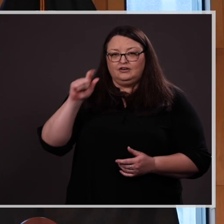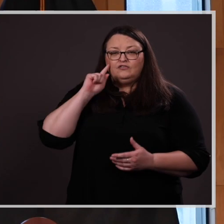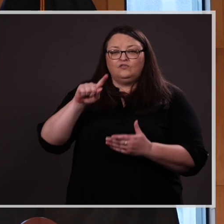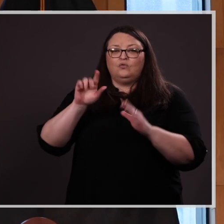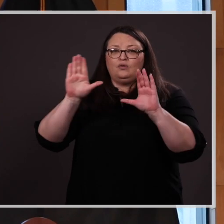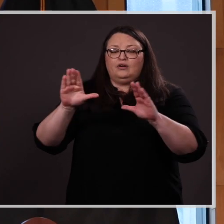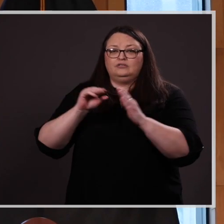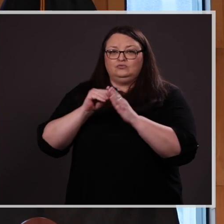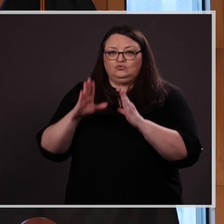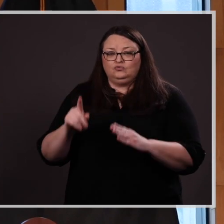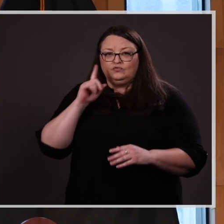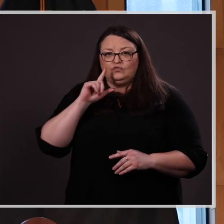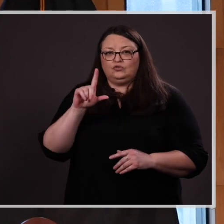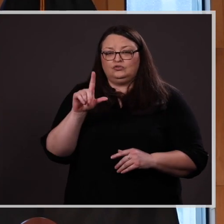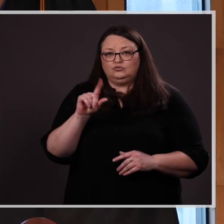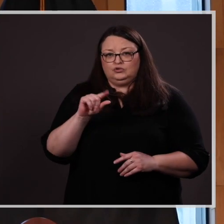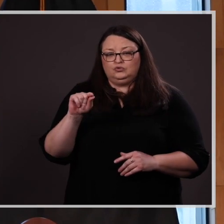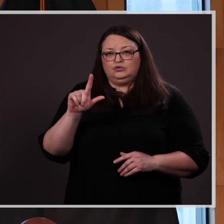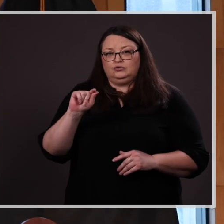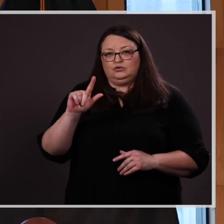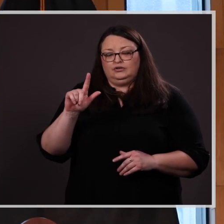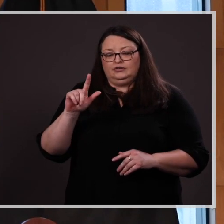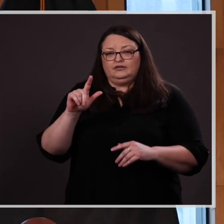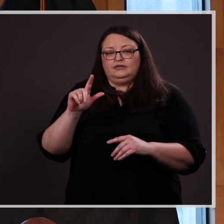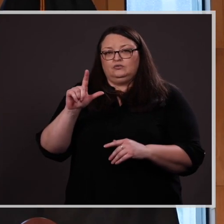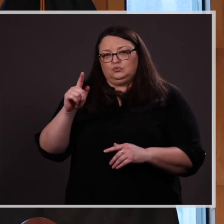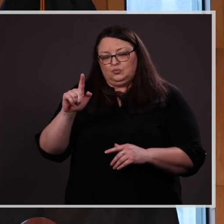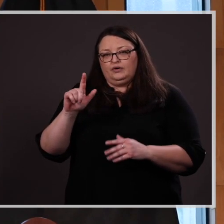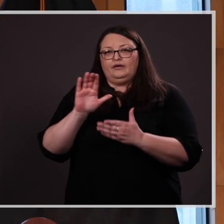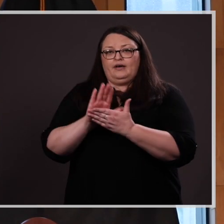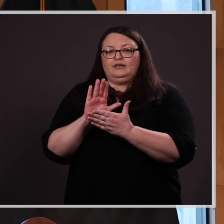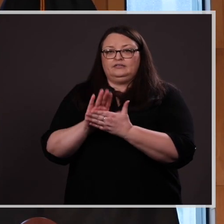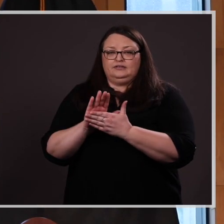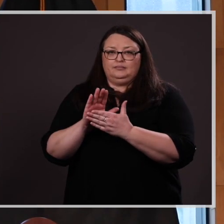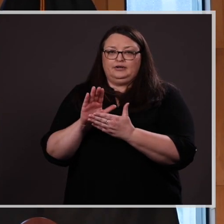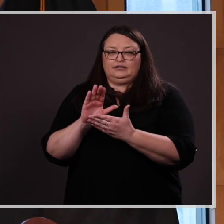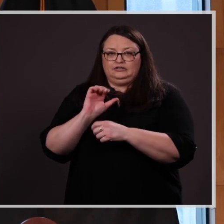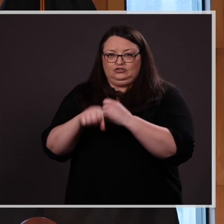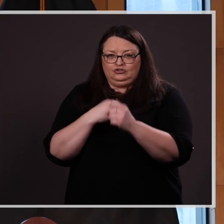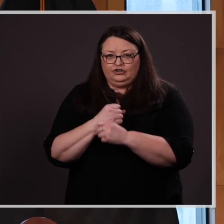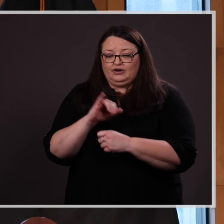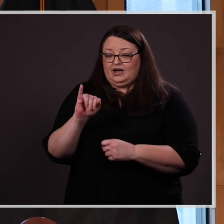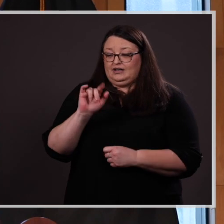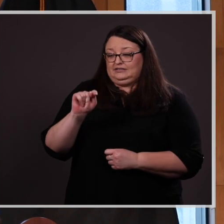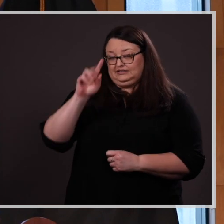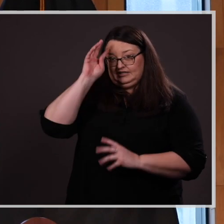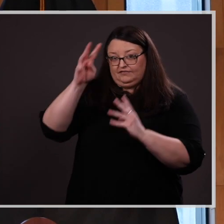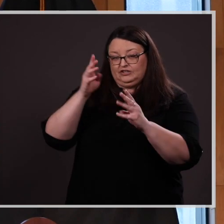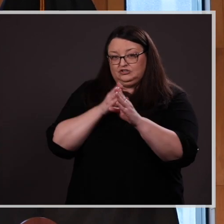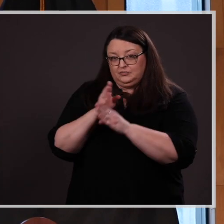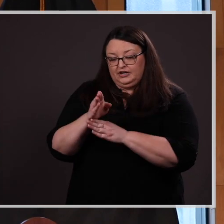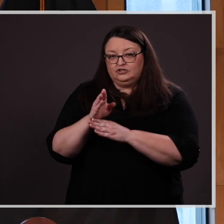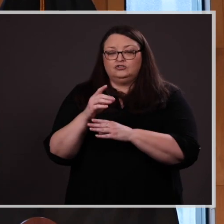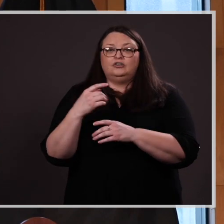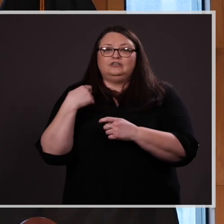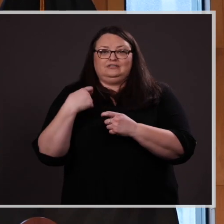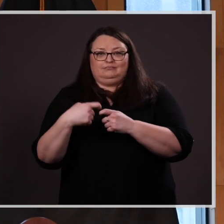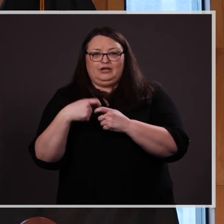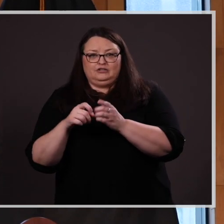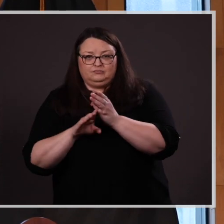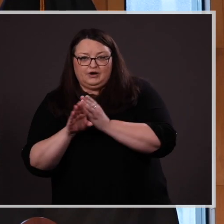for the 2020/2021 academic year. An IT Innovation major and Spanish minor with